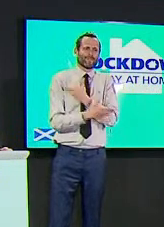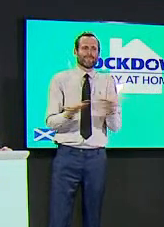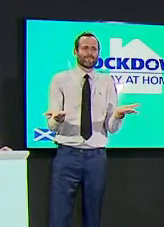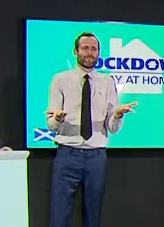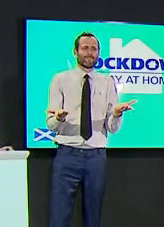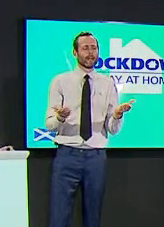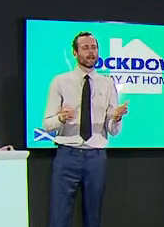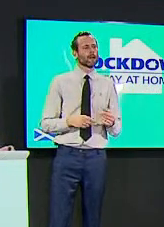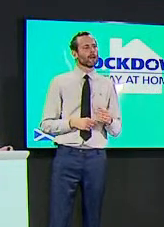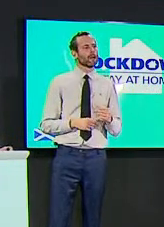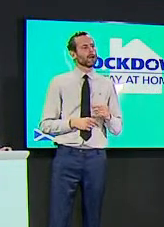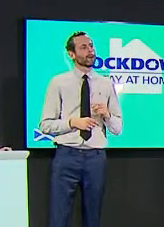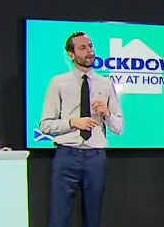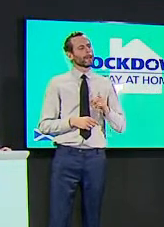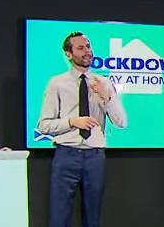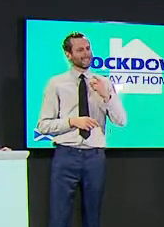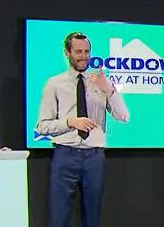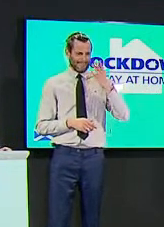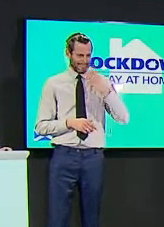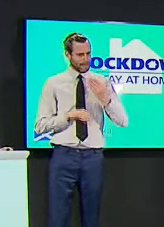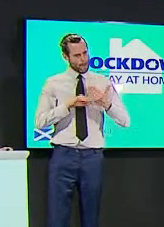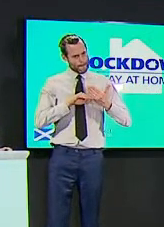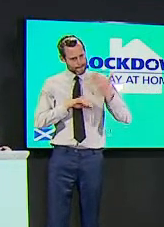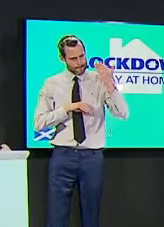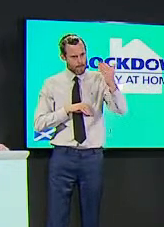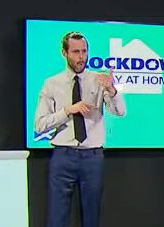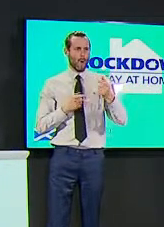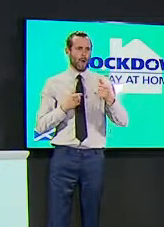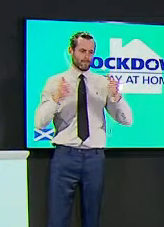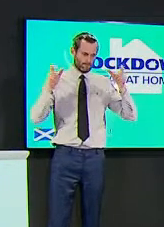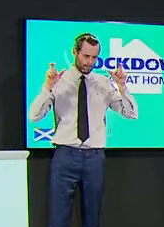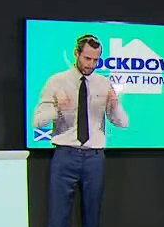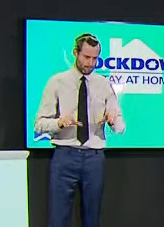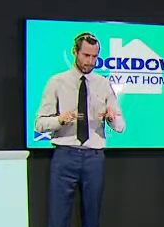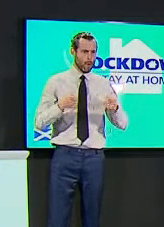least it would require many months of further restrictions and indefinite border closures